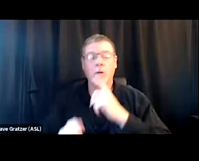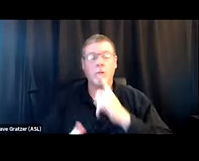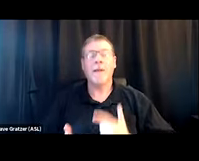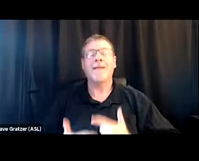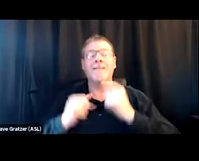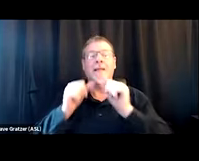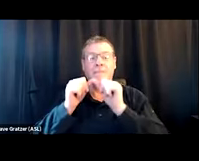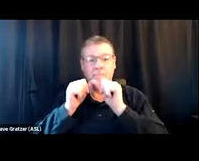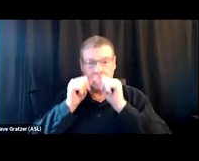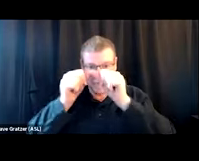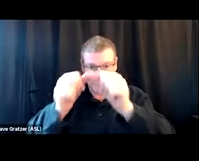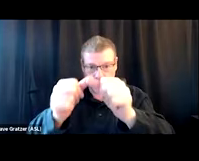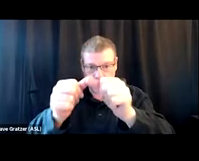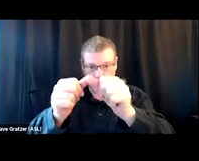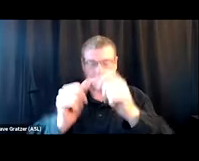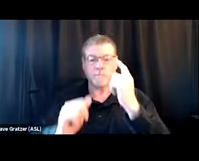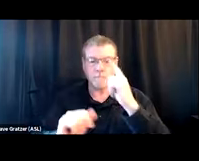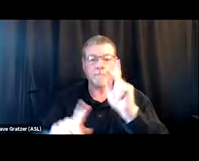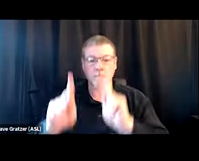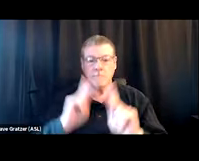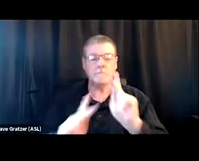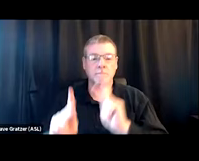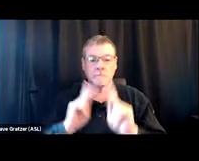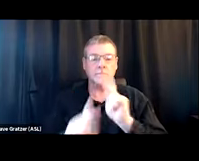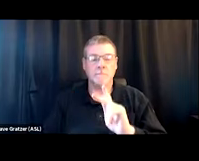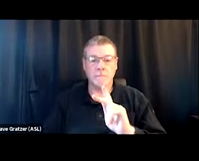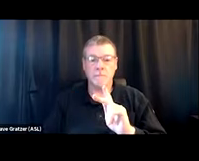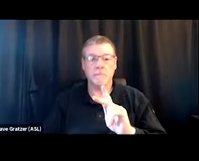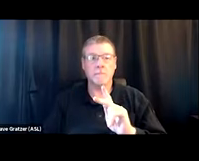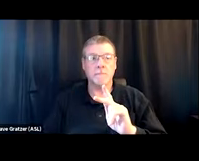for people who are still actively using drugs.